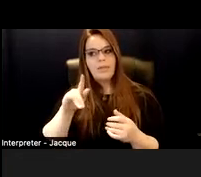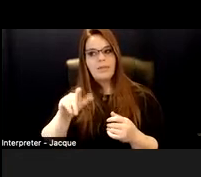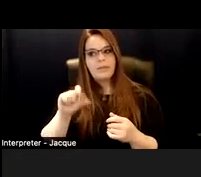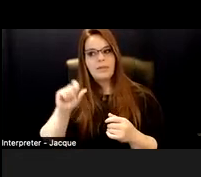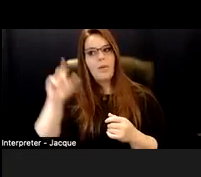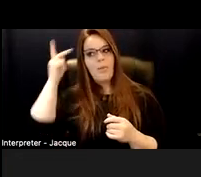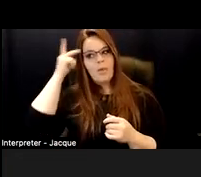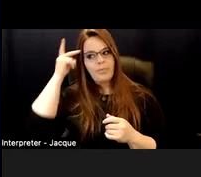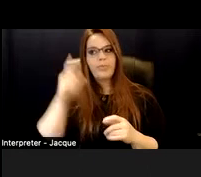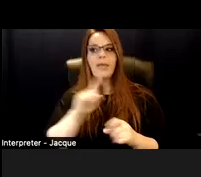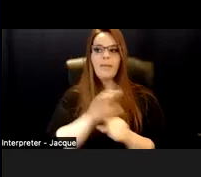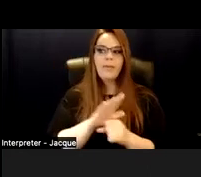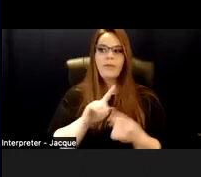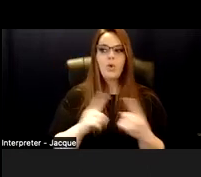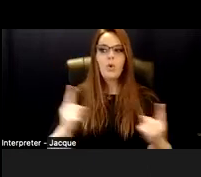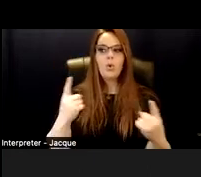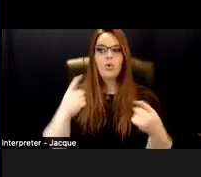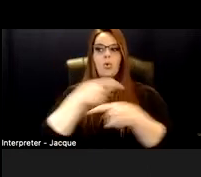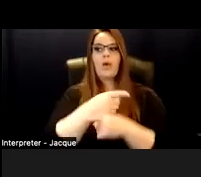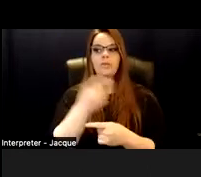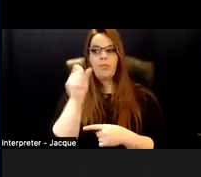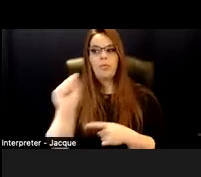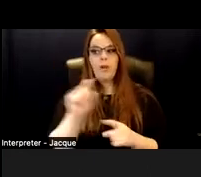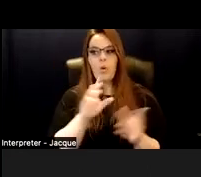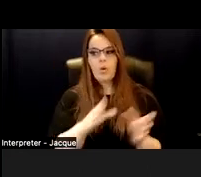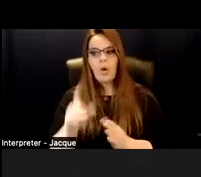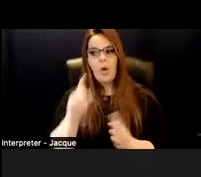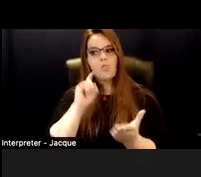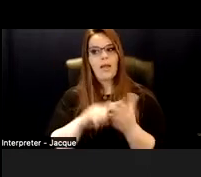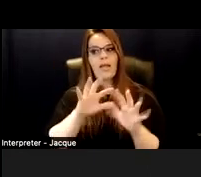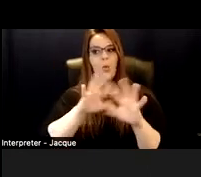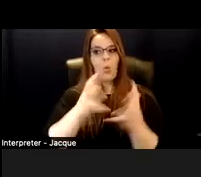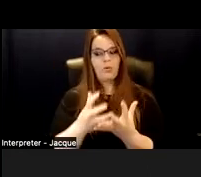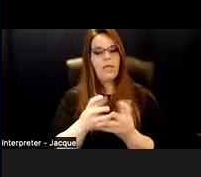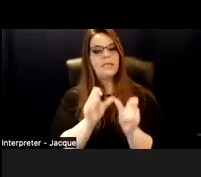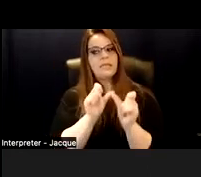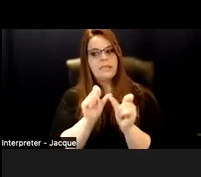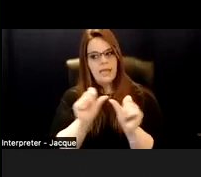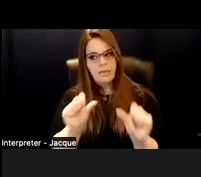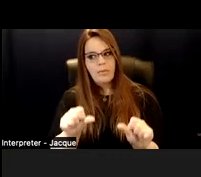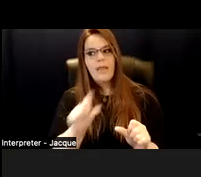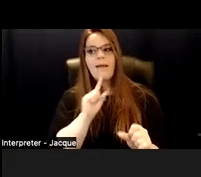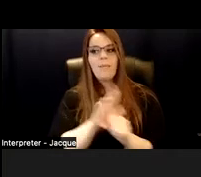organizing, recognizing wholeness, sustainability, commitment to cross disability--